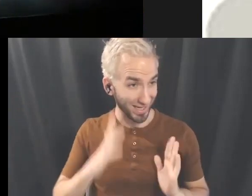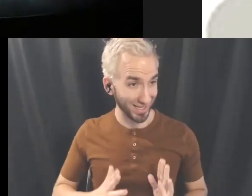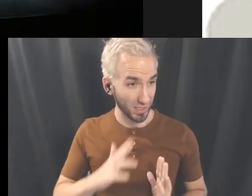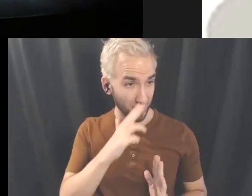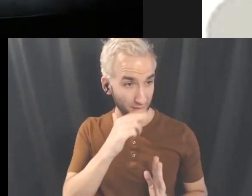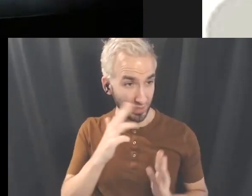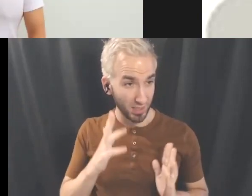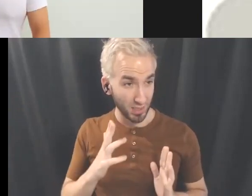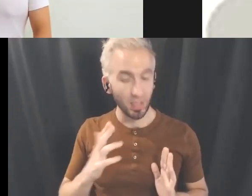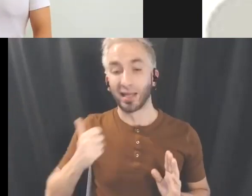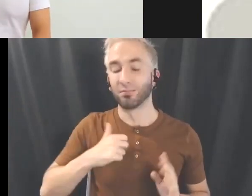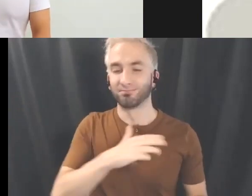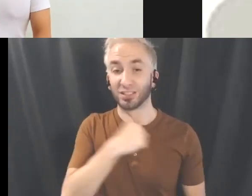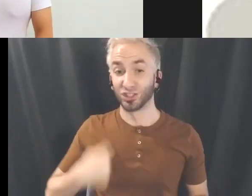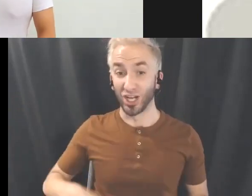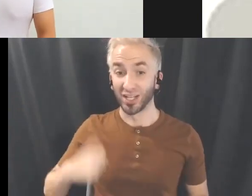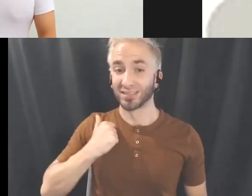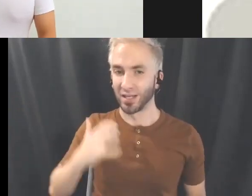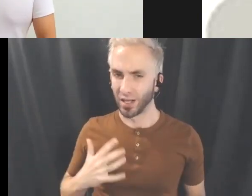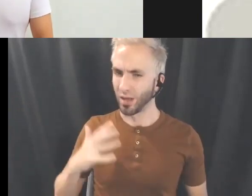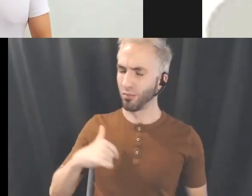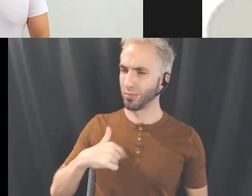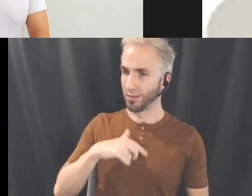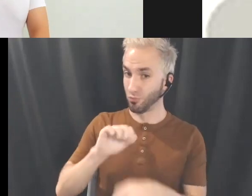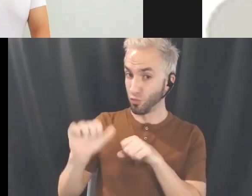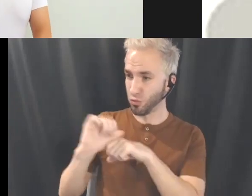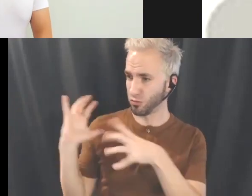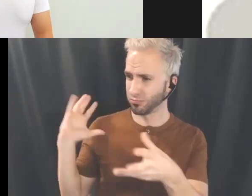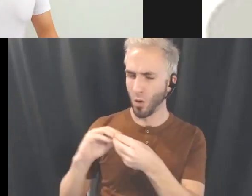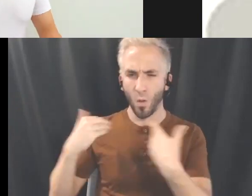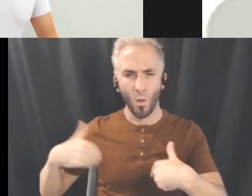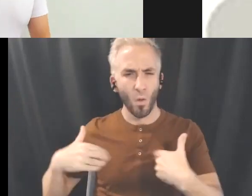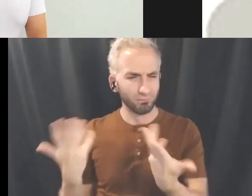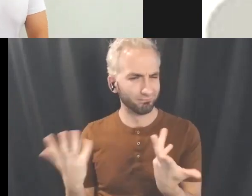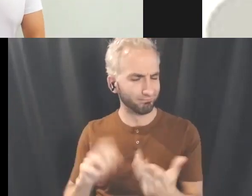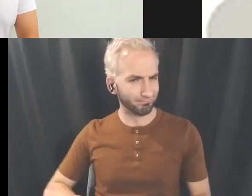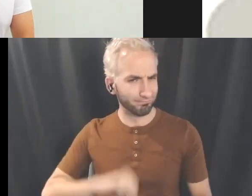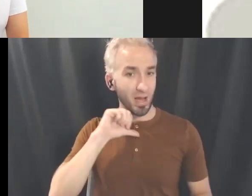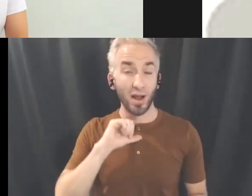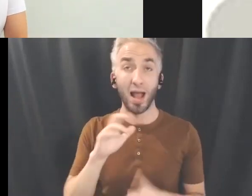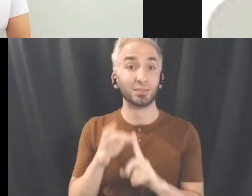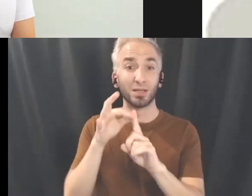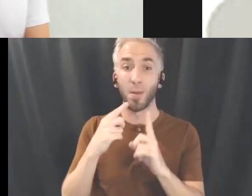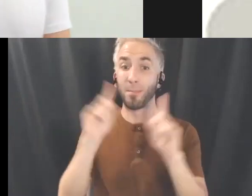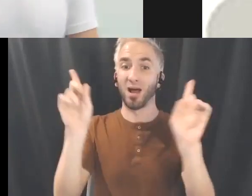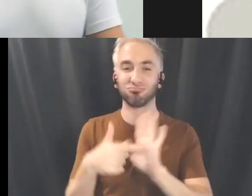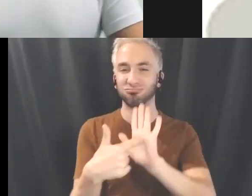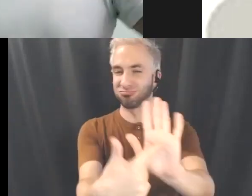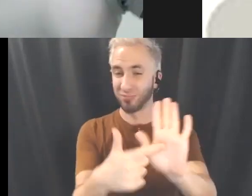powerful narrative is definitely something to be proud of especially when it's finally shown in a space like a theater.